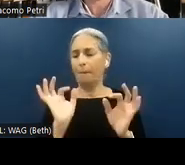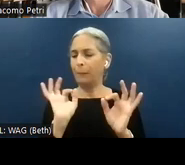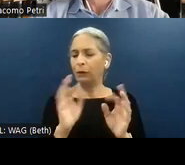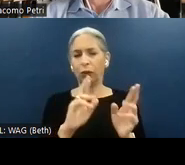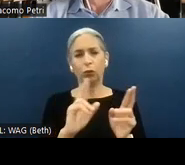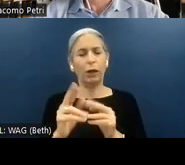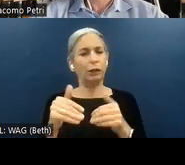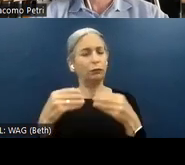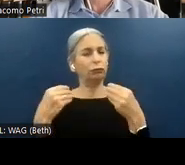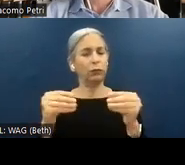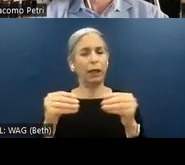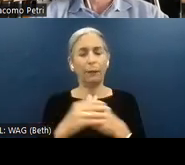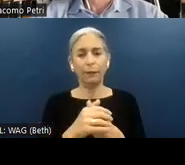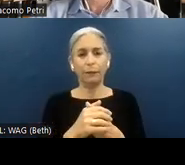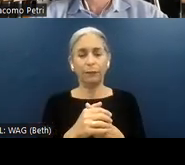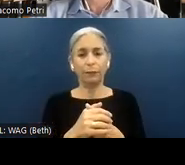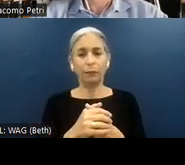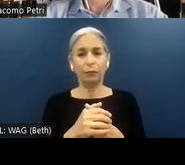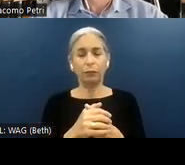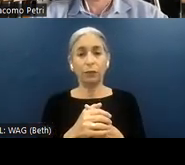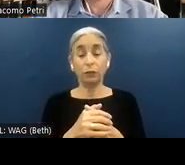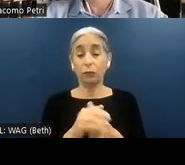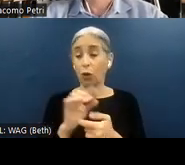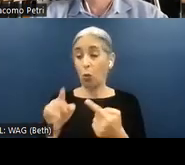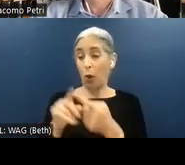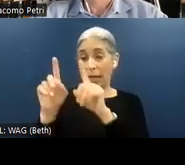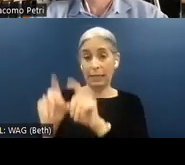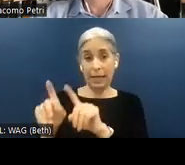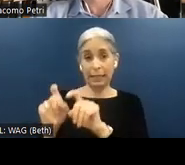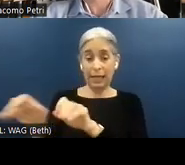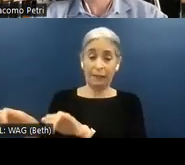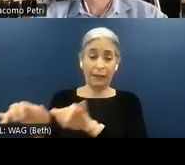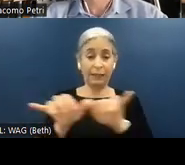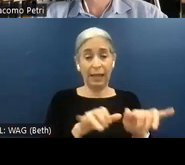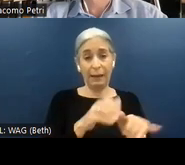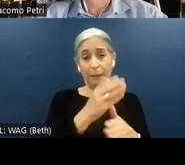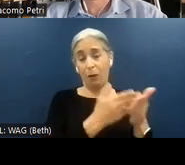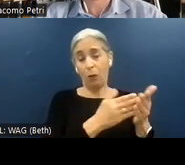Likewise, when testing the same component with a different combination of technologies --